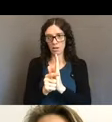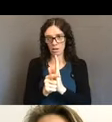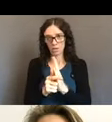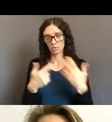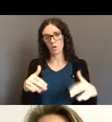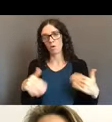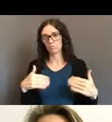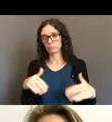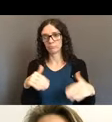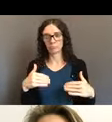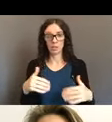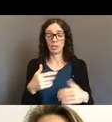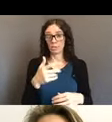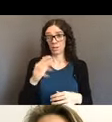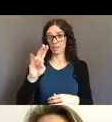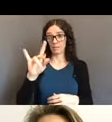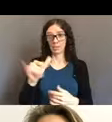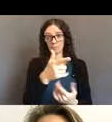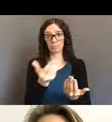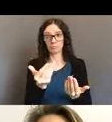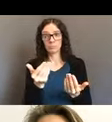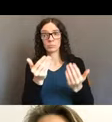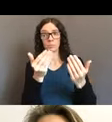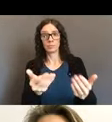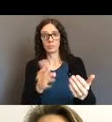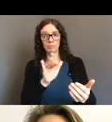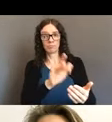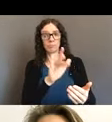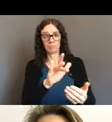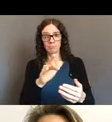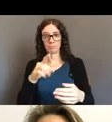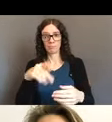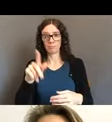So, Emily will go ahead and, and play the recording of Sara Gelser for us.